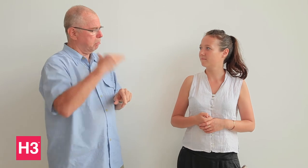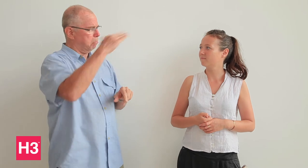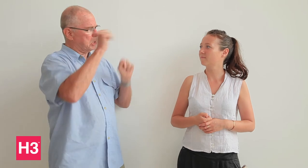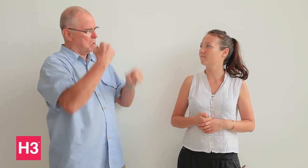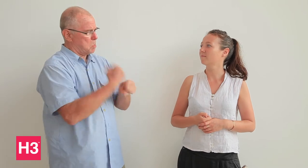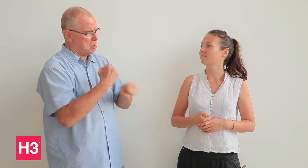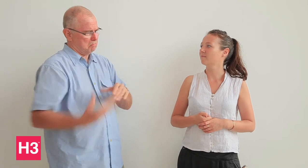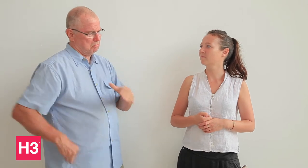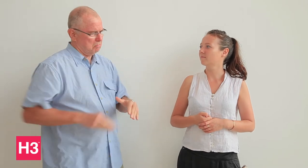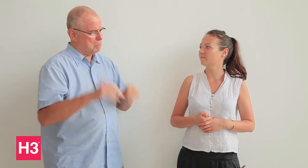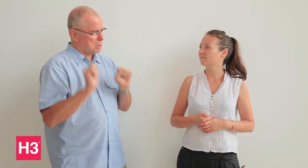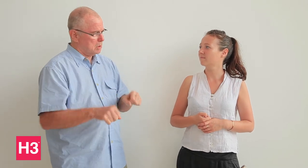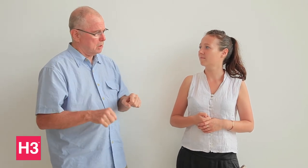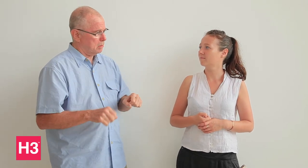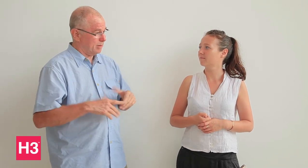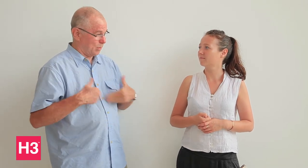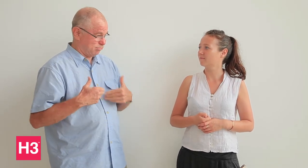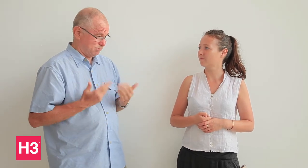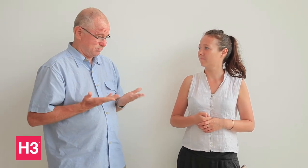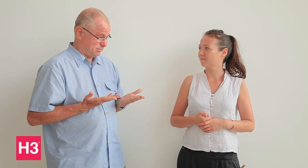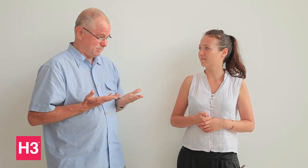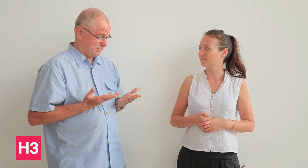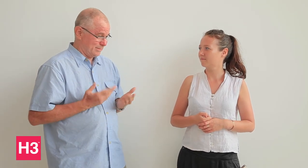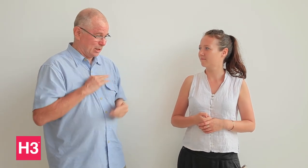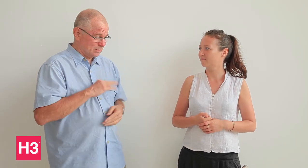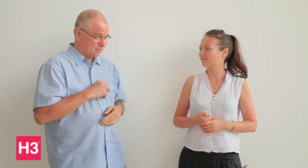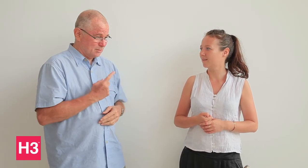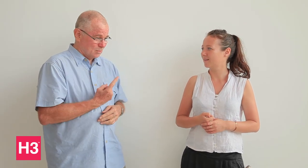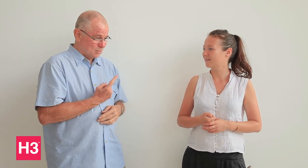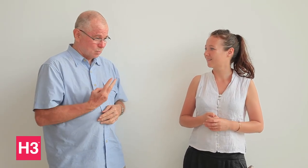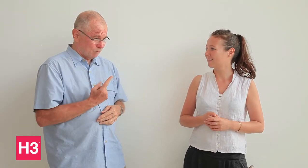for themselves. But for youth? They are only 12 to 15 years